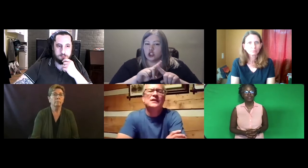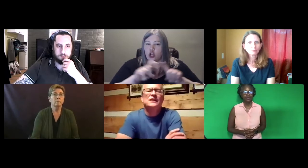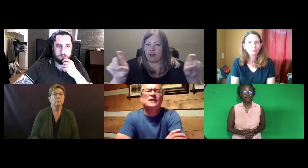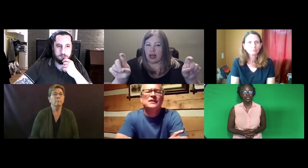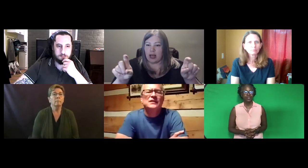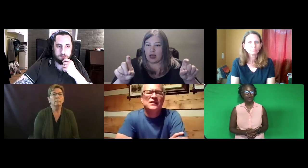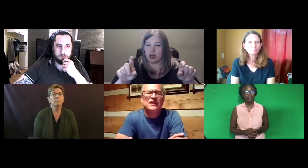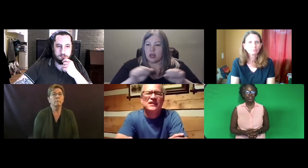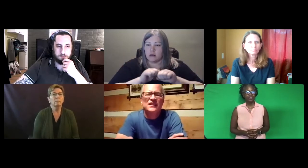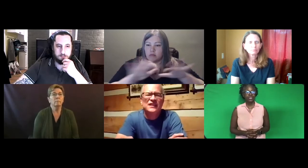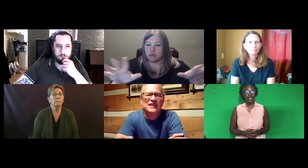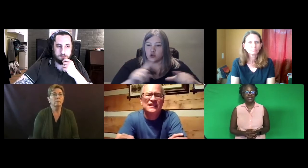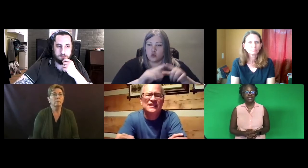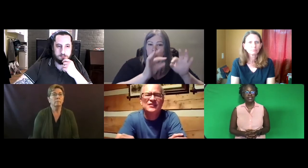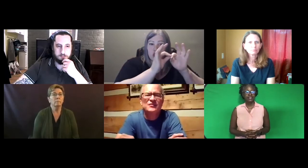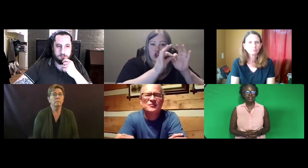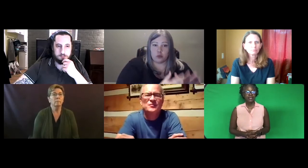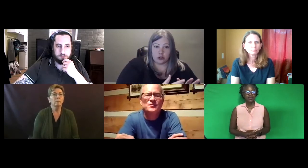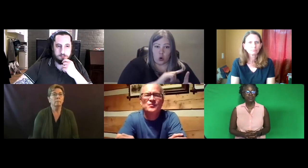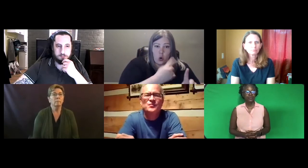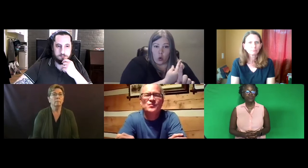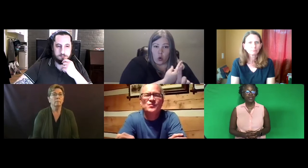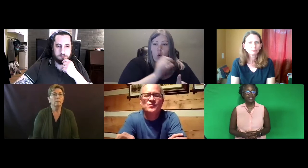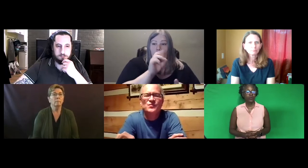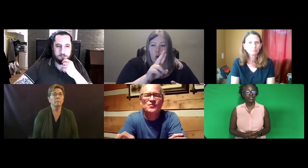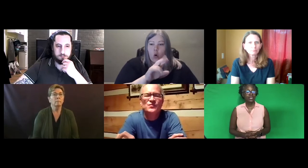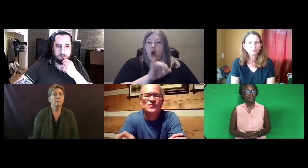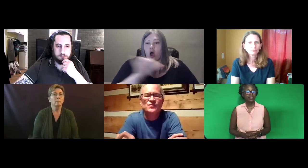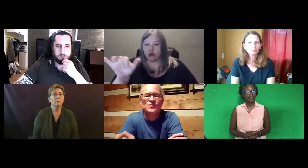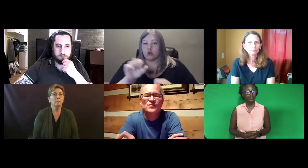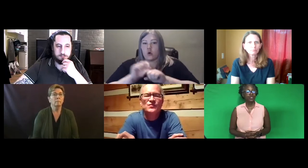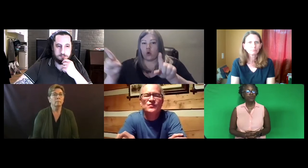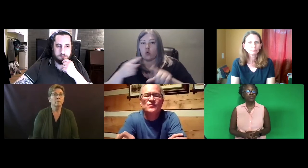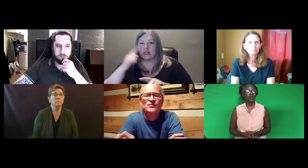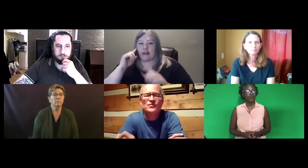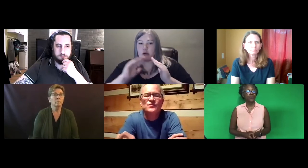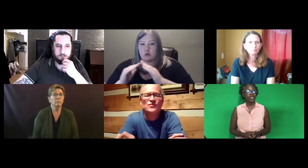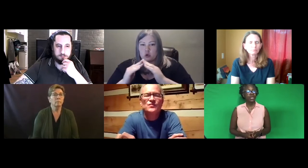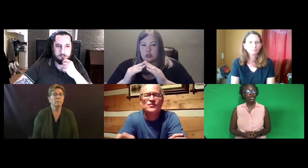Her question is The survey was that sent to interpreters only?